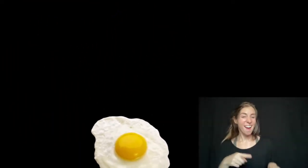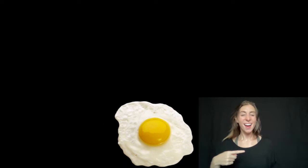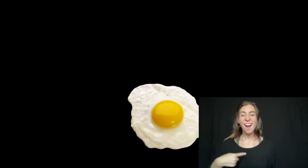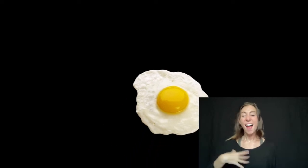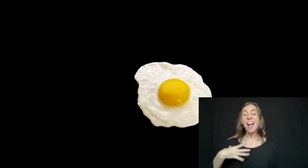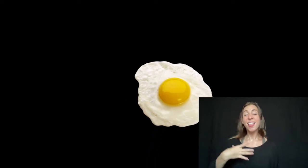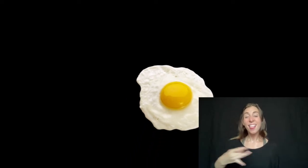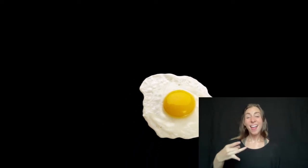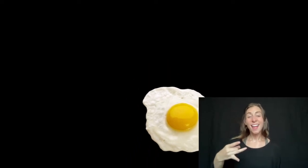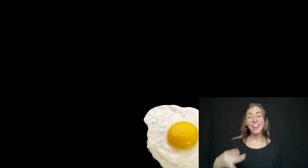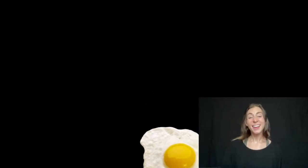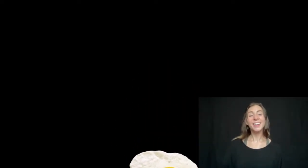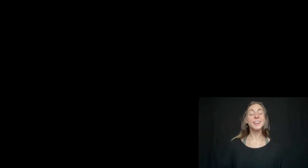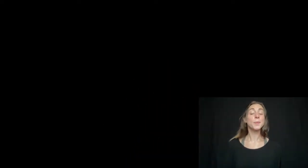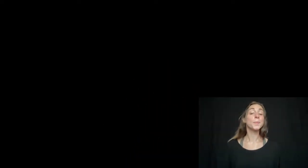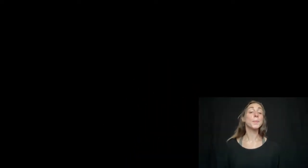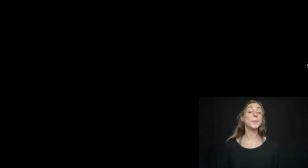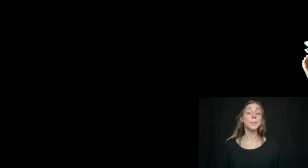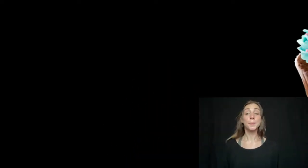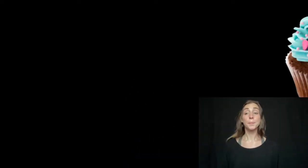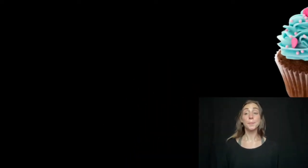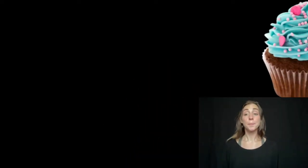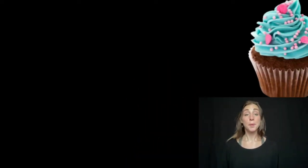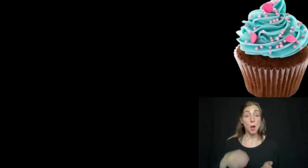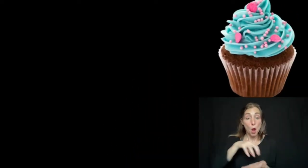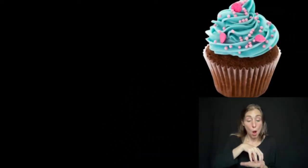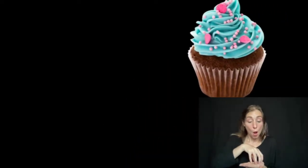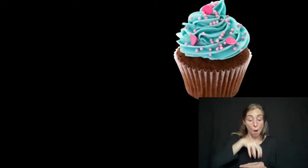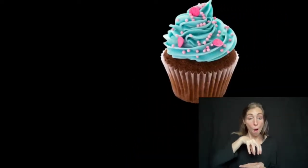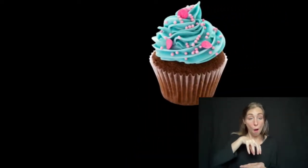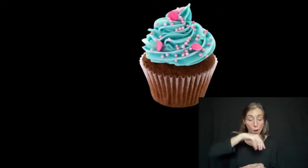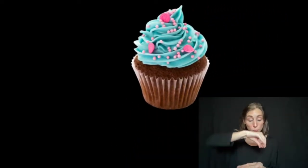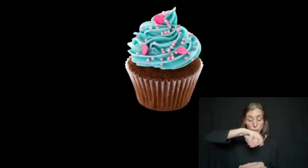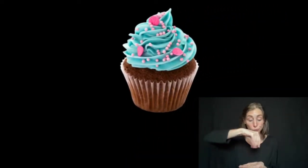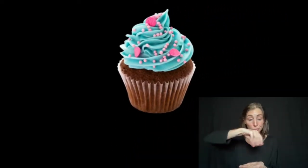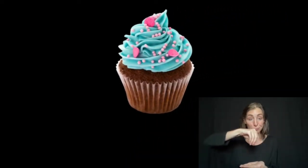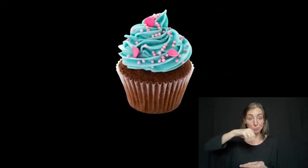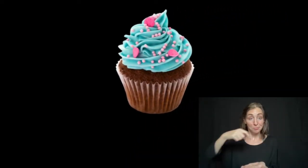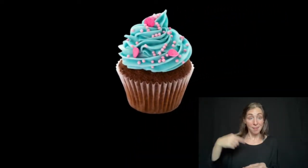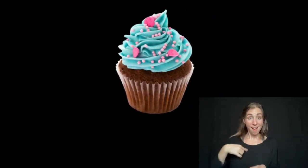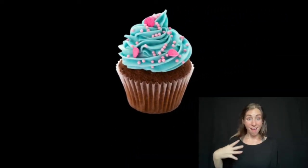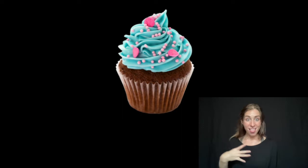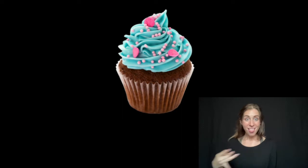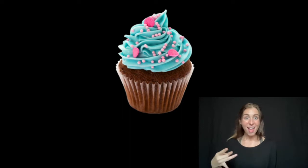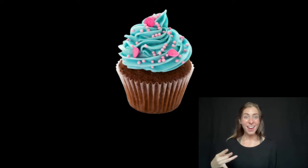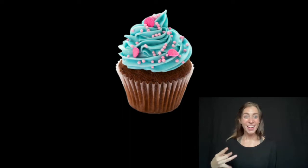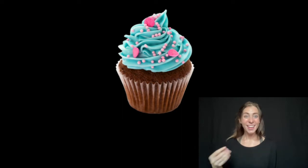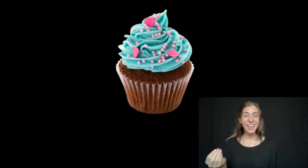I like to eat cupcakes I like to eat cupcakes